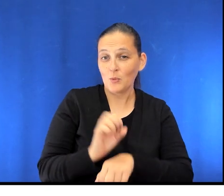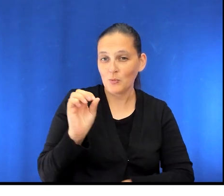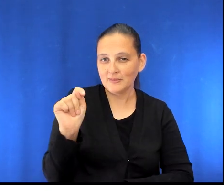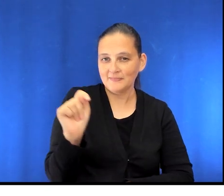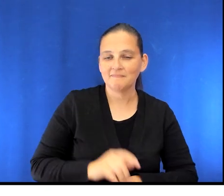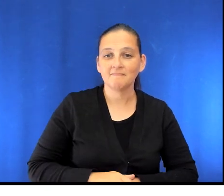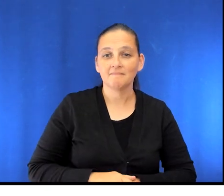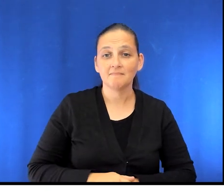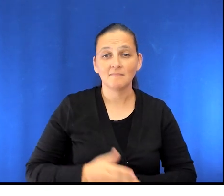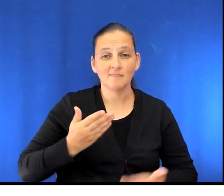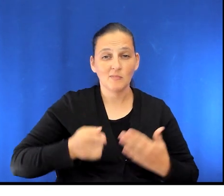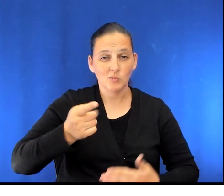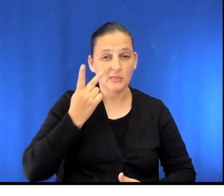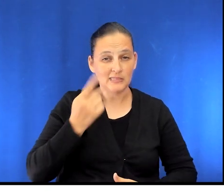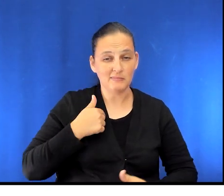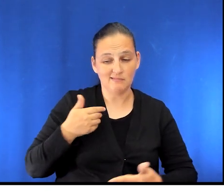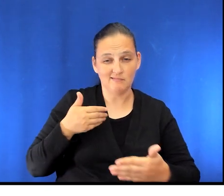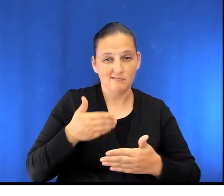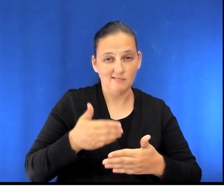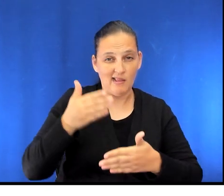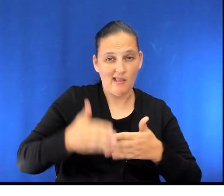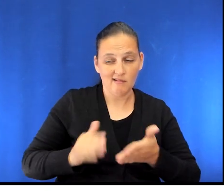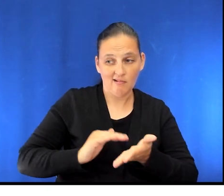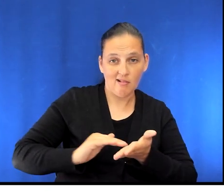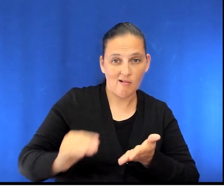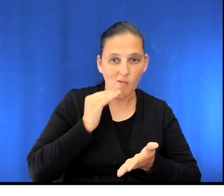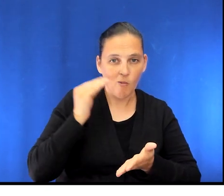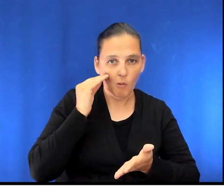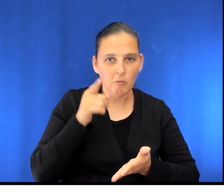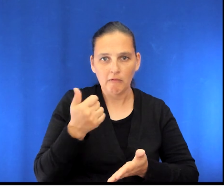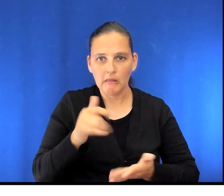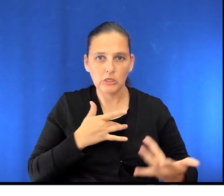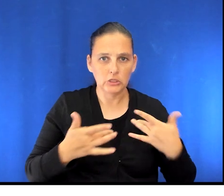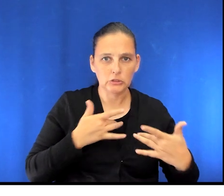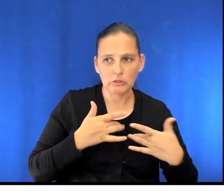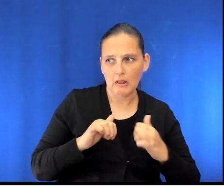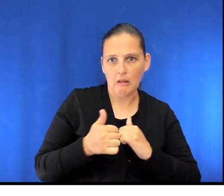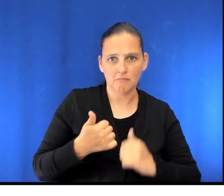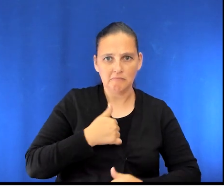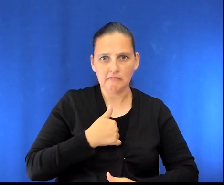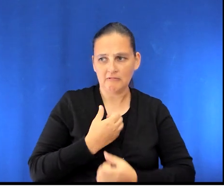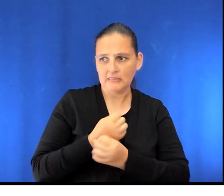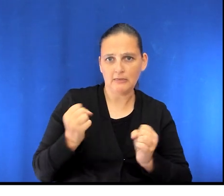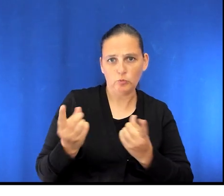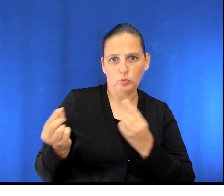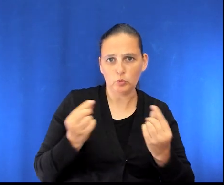to the end of your stay in the hospital if you have concerns about safely managing some of the daily tasks you'll encounter once you're home.